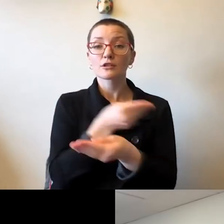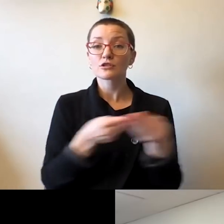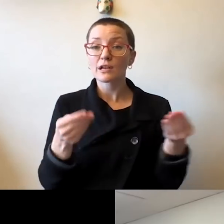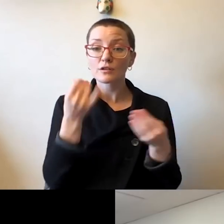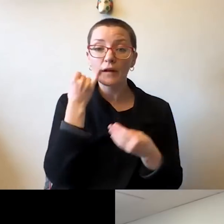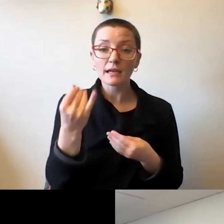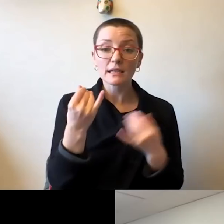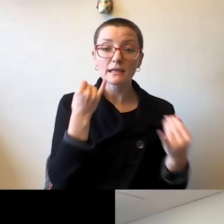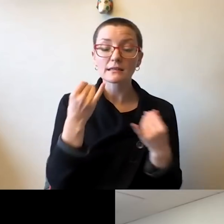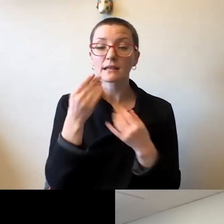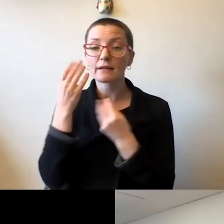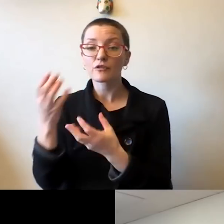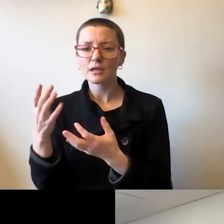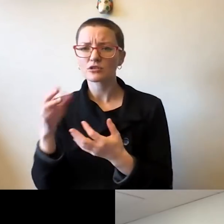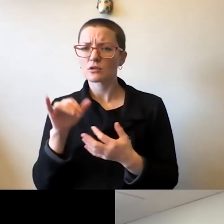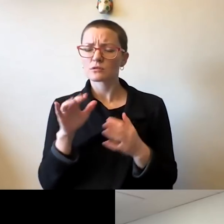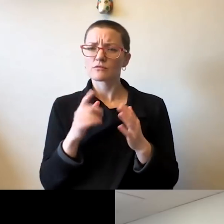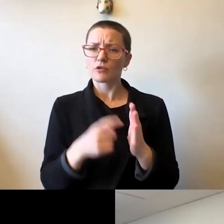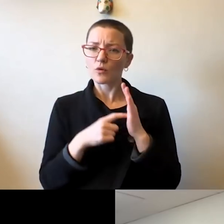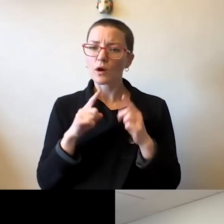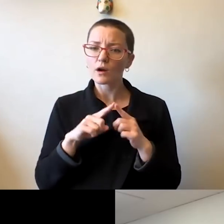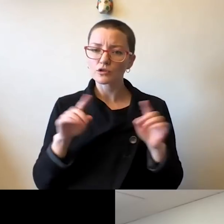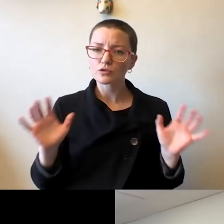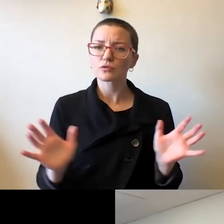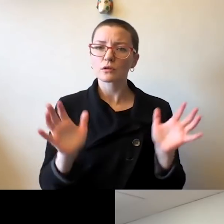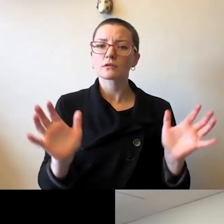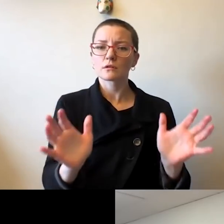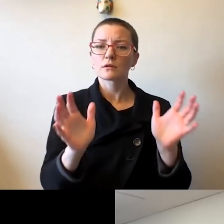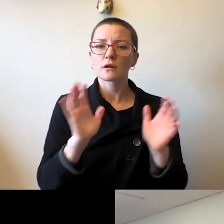to advance our democracy. But it's also at the absolute core